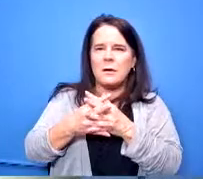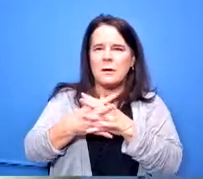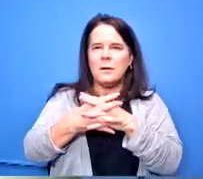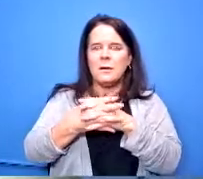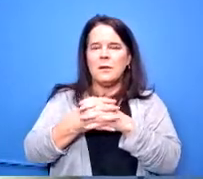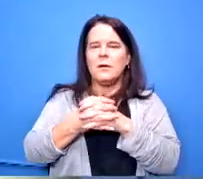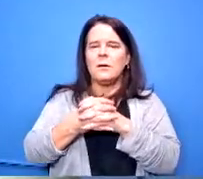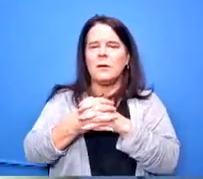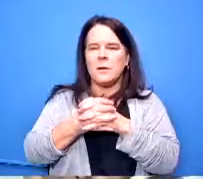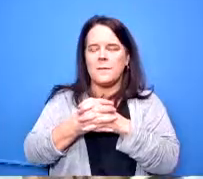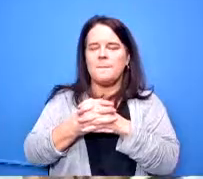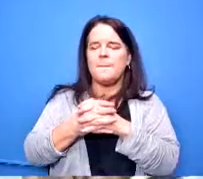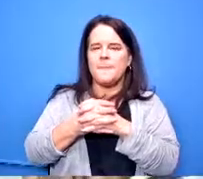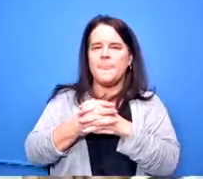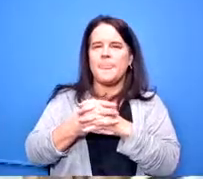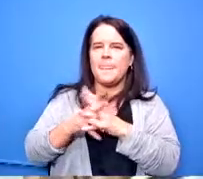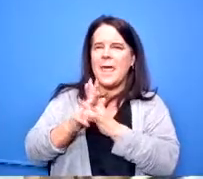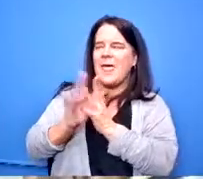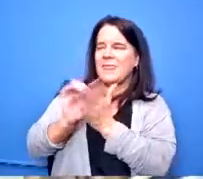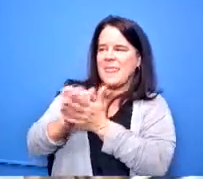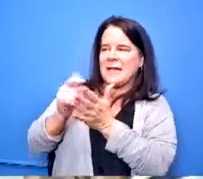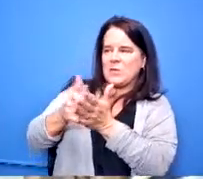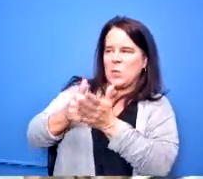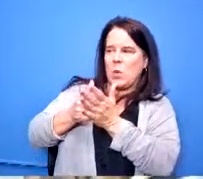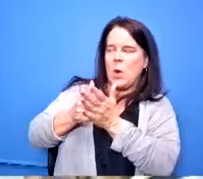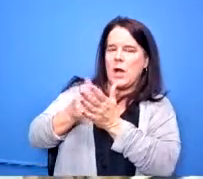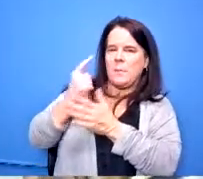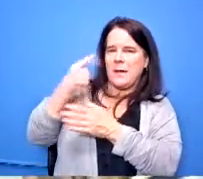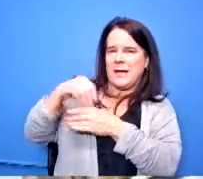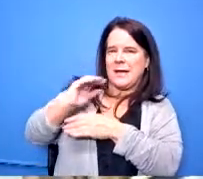that that's the requirement in an rfp so it's two different goals there's a 20